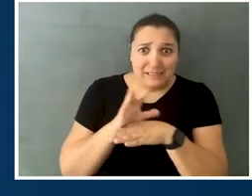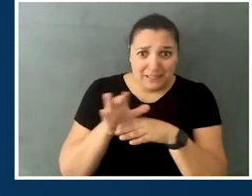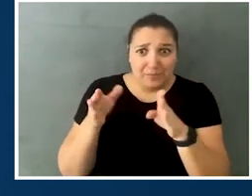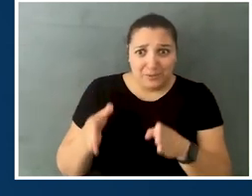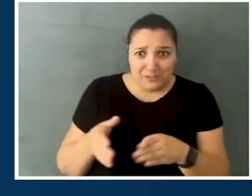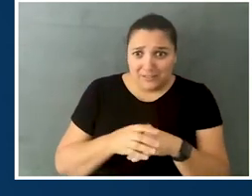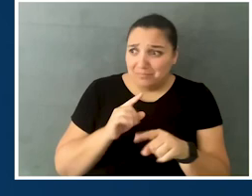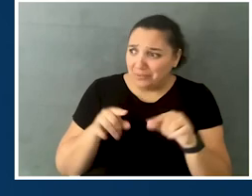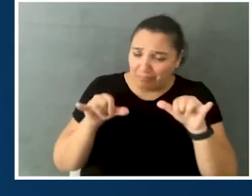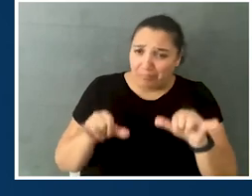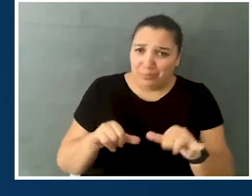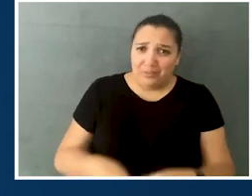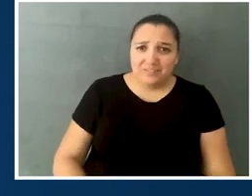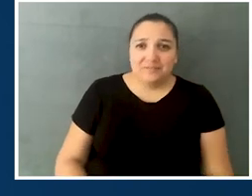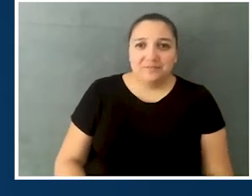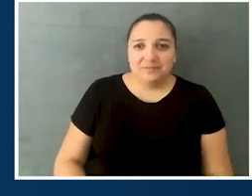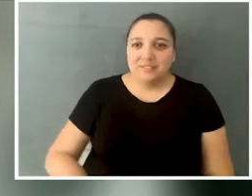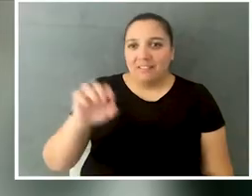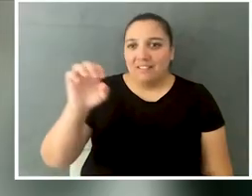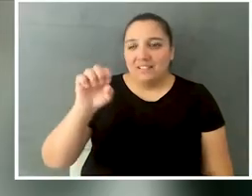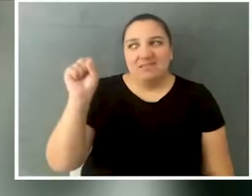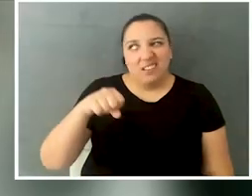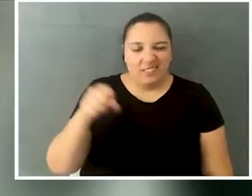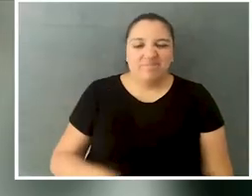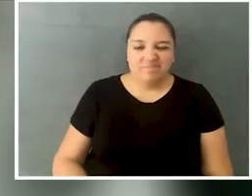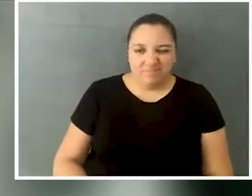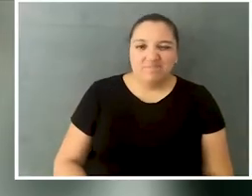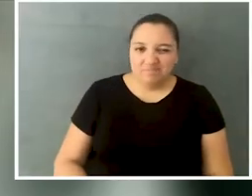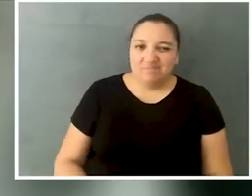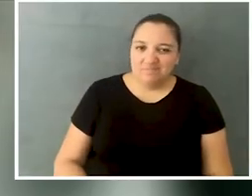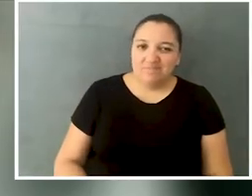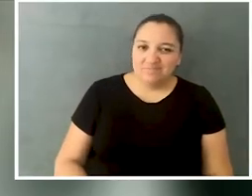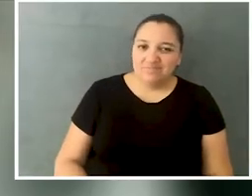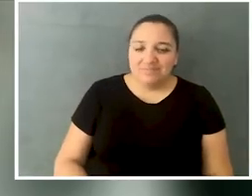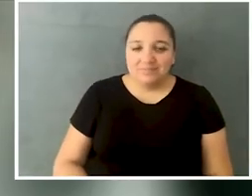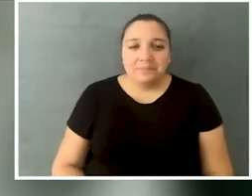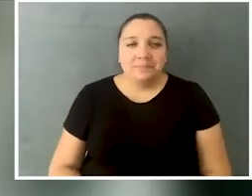So let's talk about that. Yeah, no, she really did. She really did.